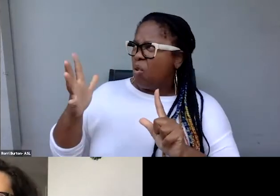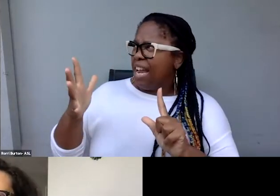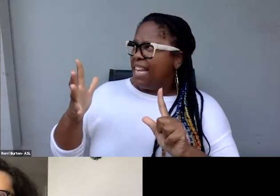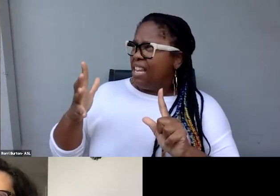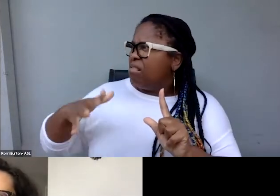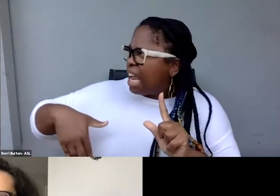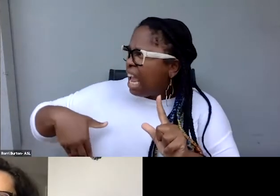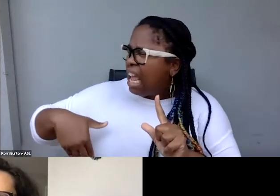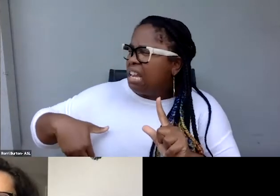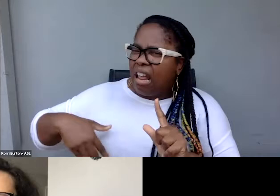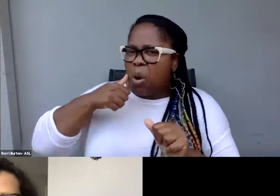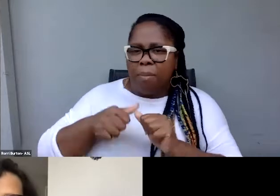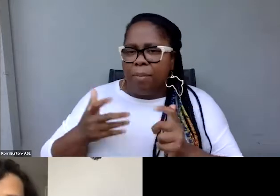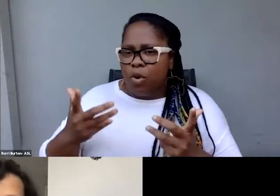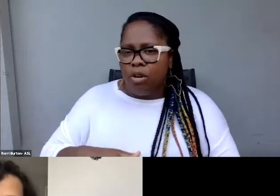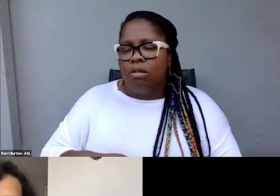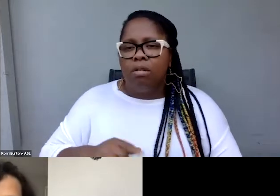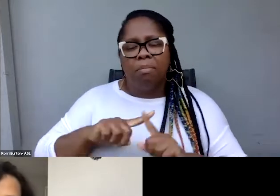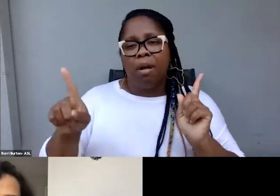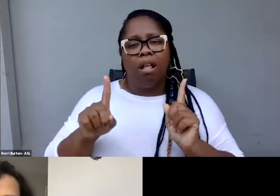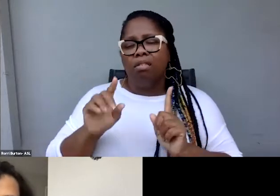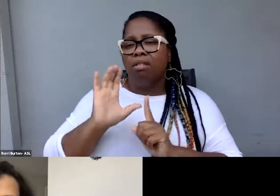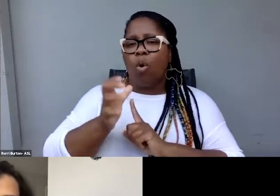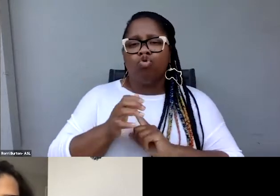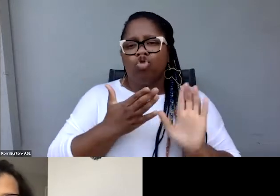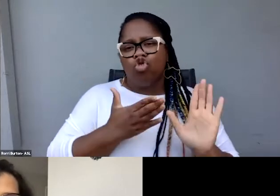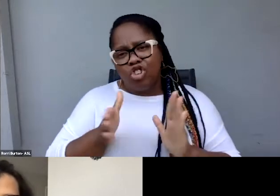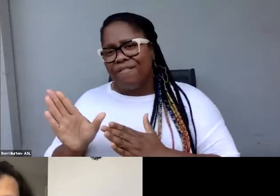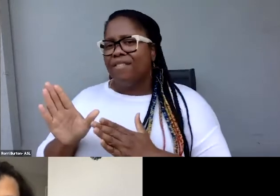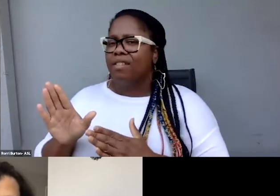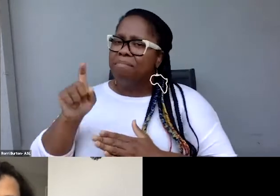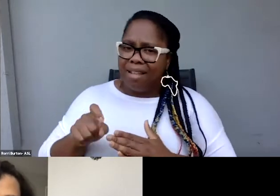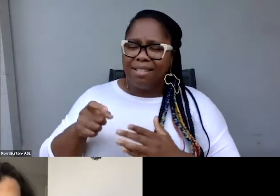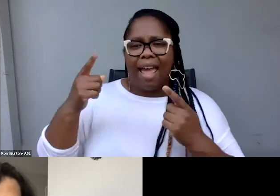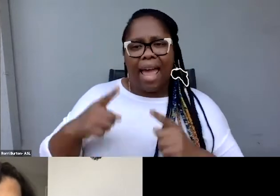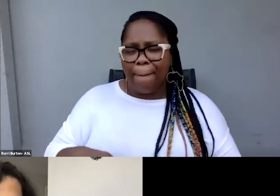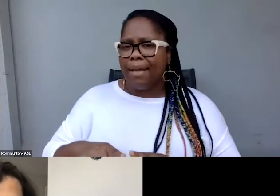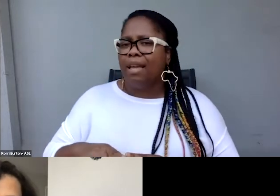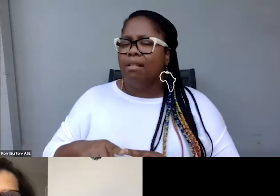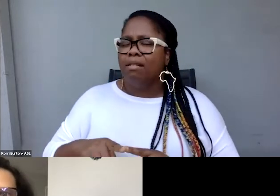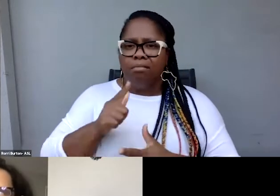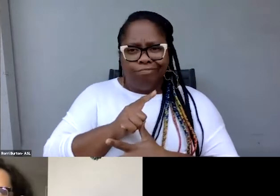But the culture shift has to happen stepwise. Comfortably.